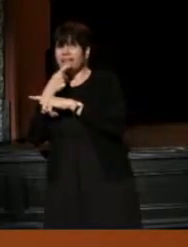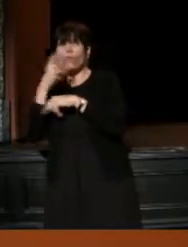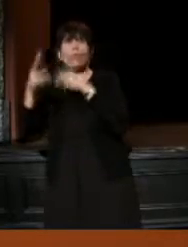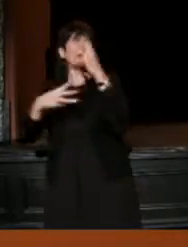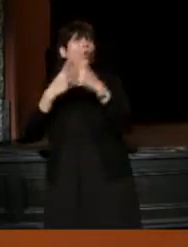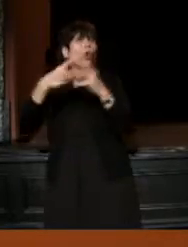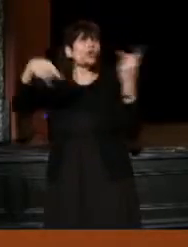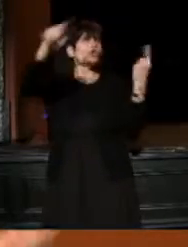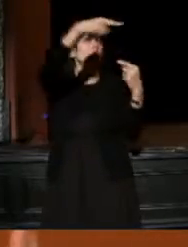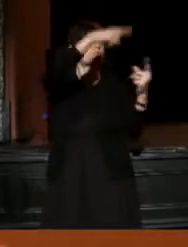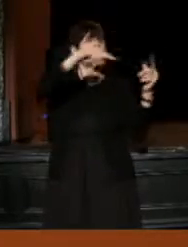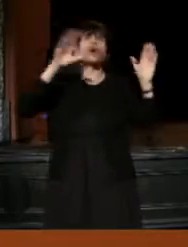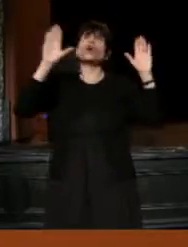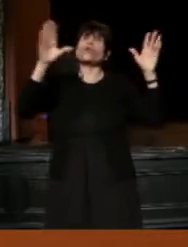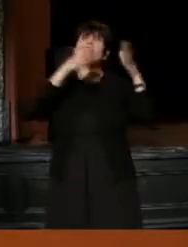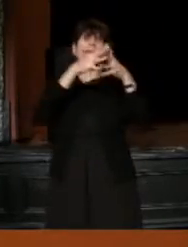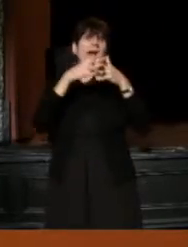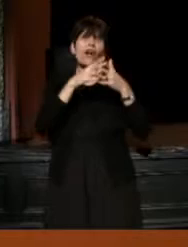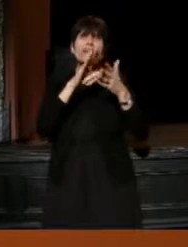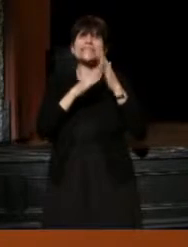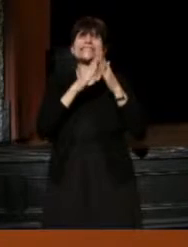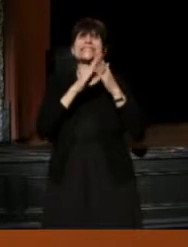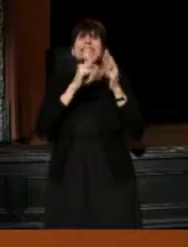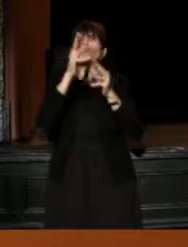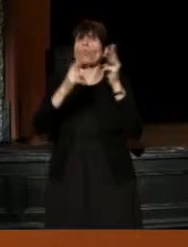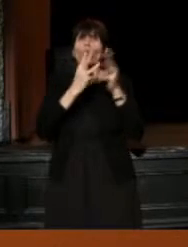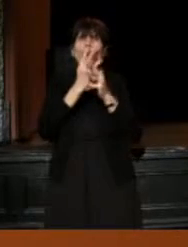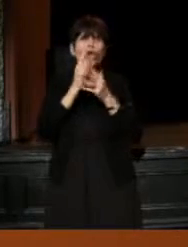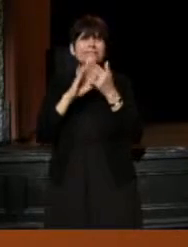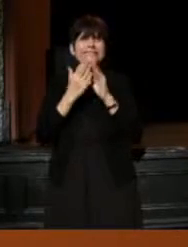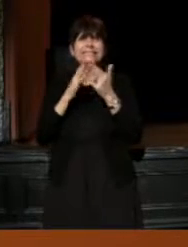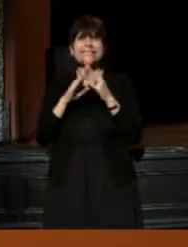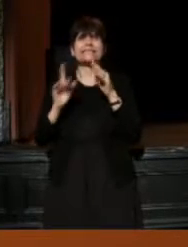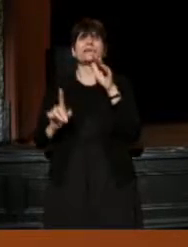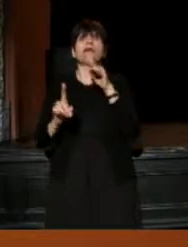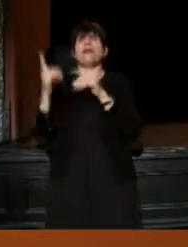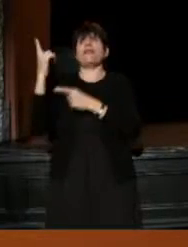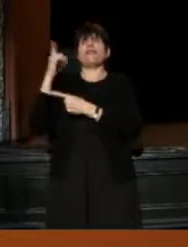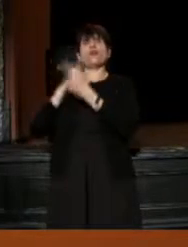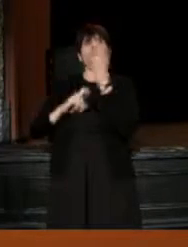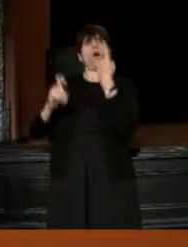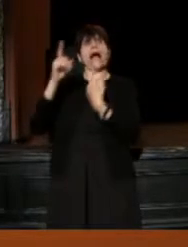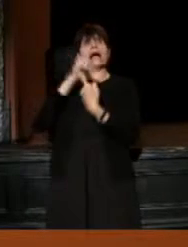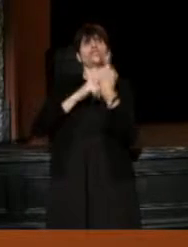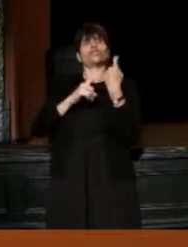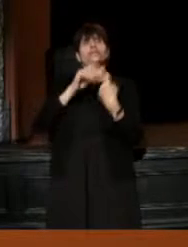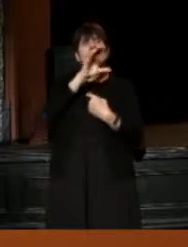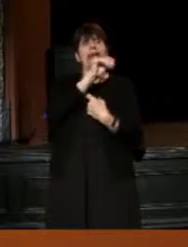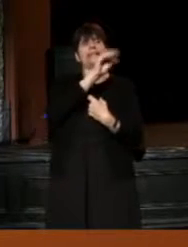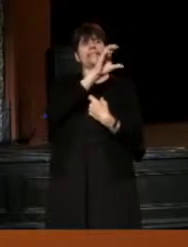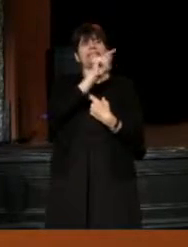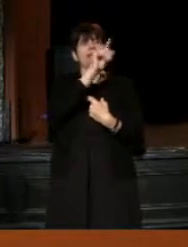great American cities, great world cities, and we were coming up, and the questions they asked to the ACT actors were;